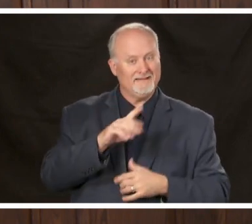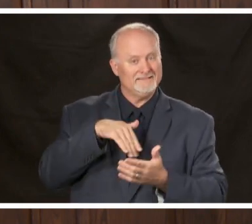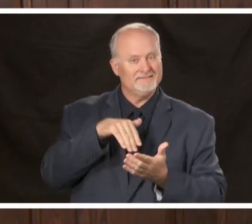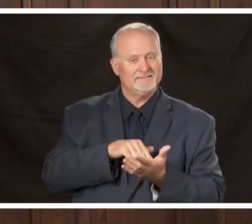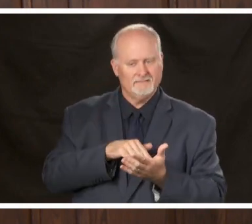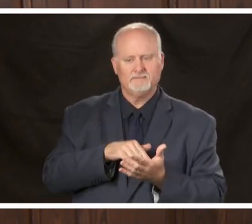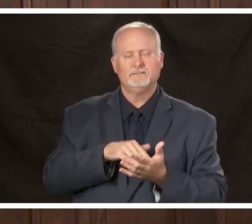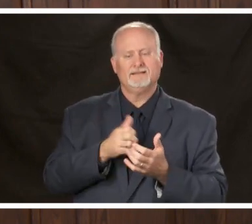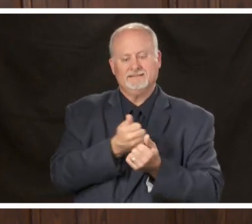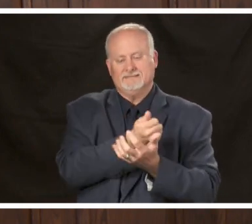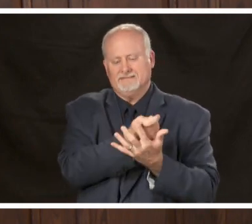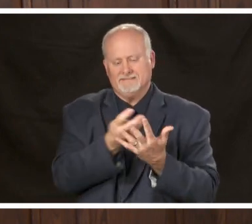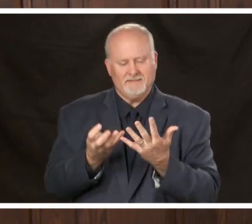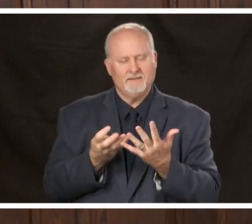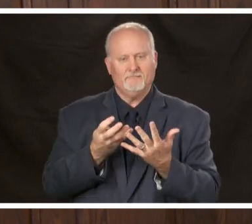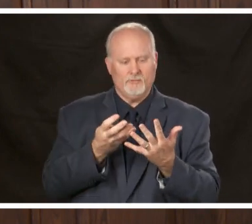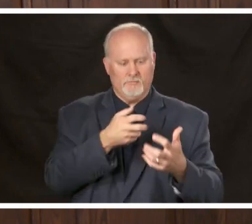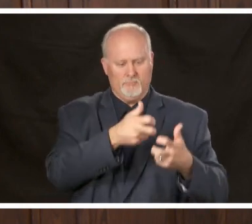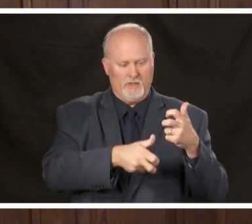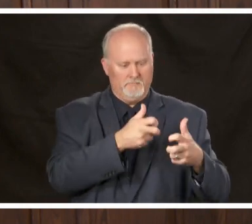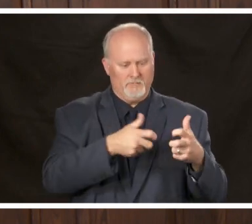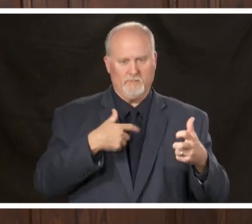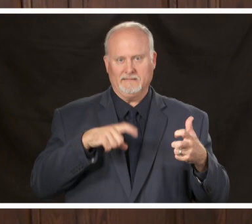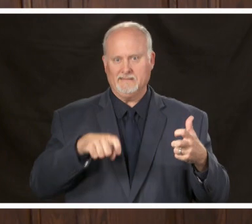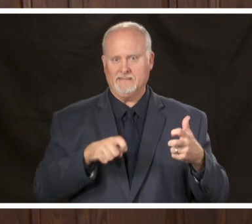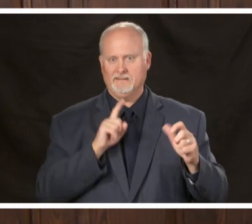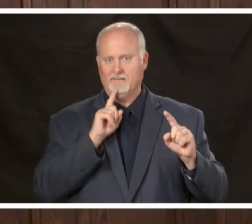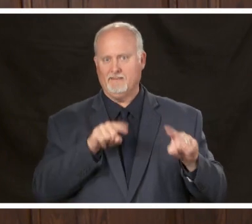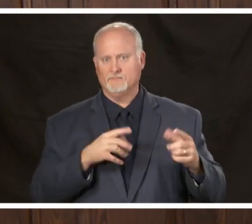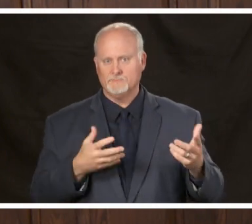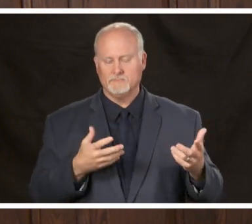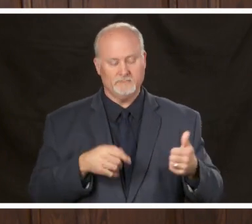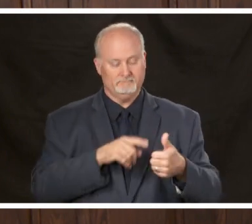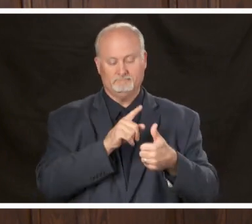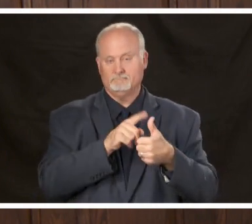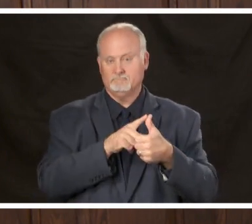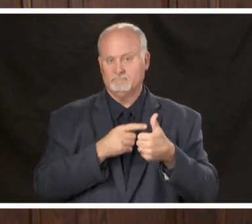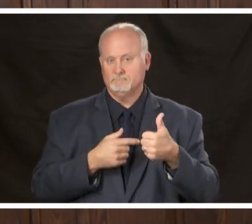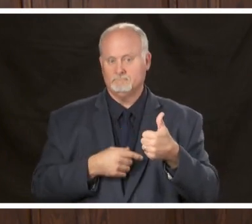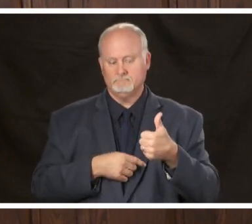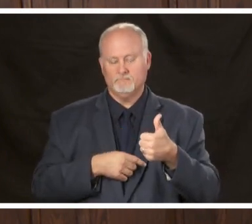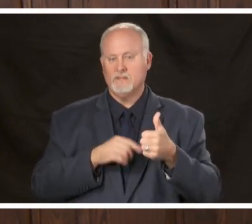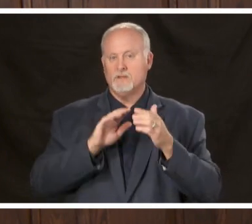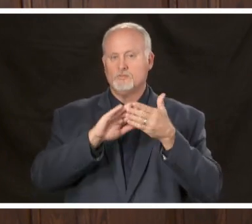problems that needed rapid solutions one of these tasks was community feeding in